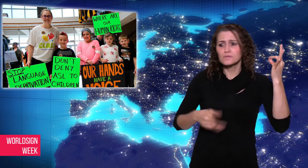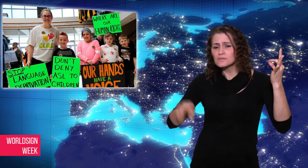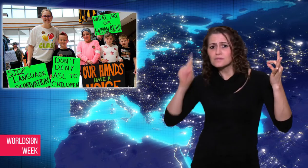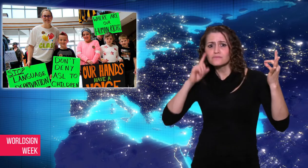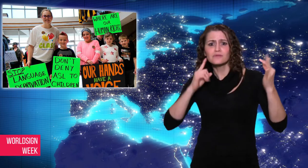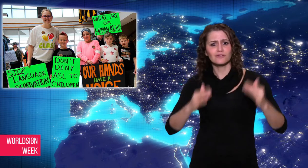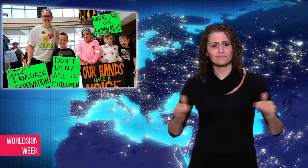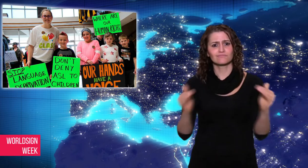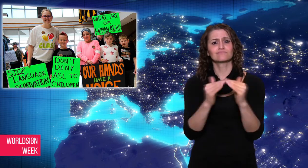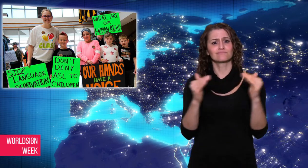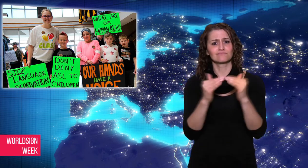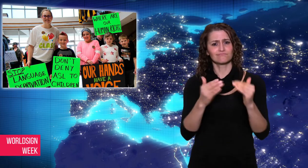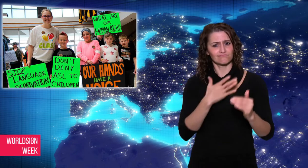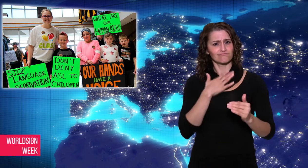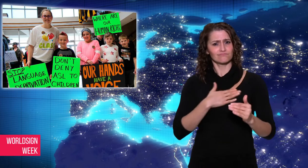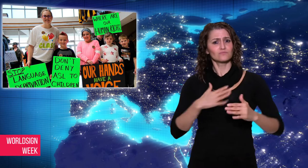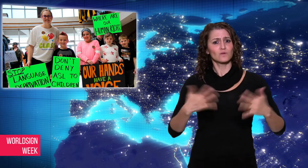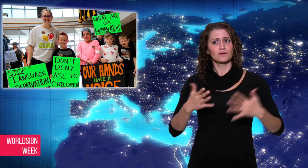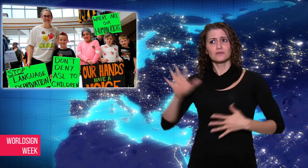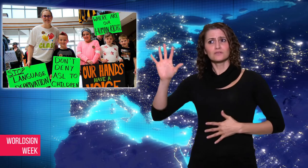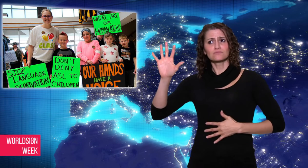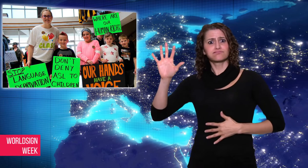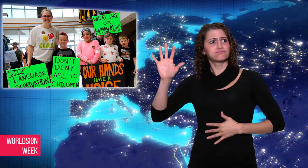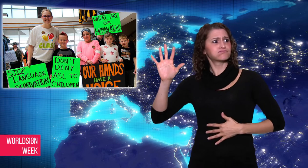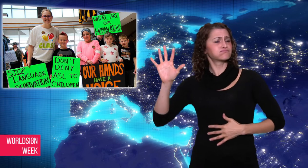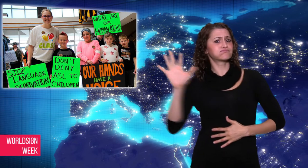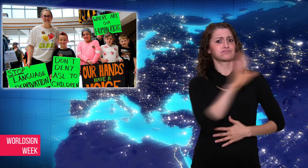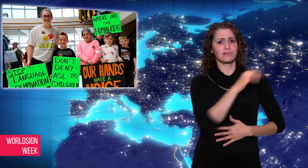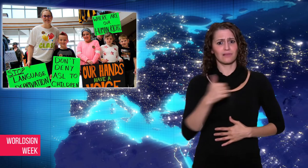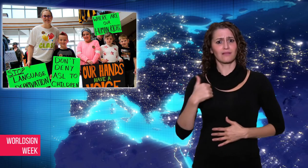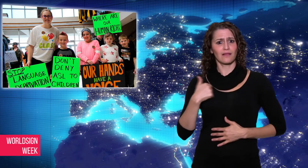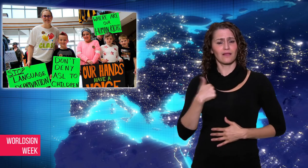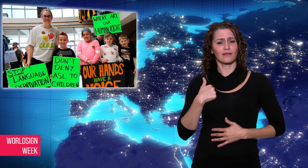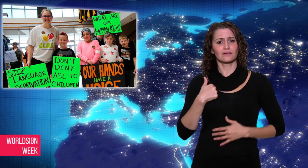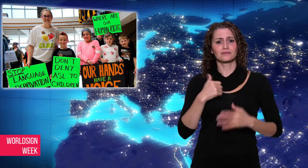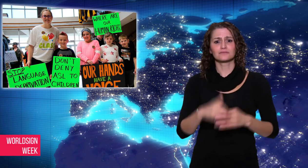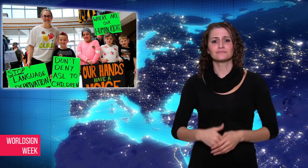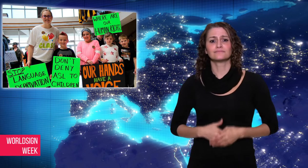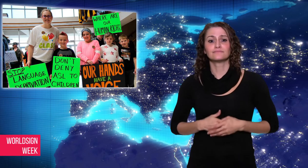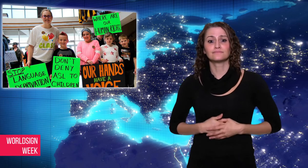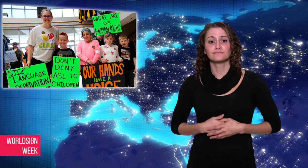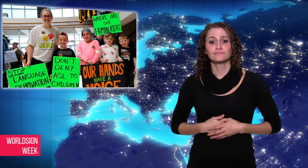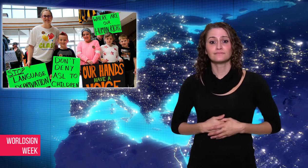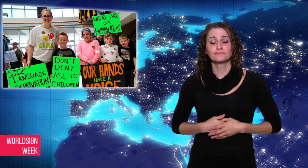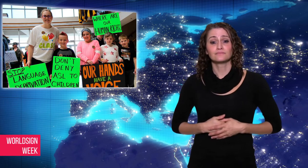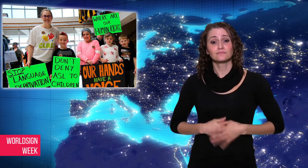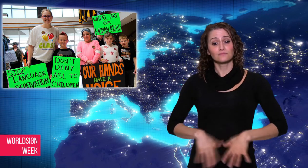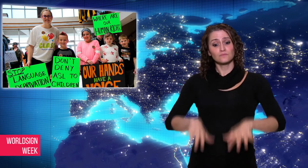federal jurisdiction.